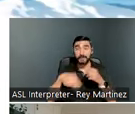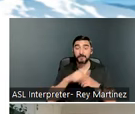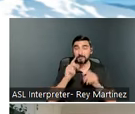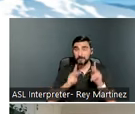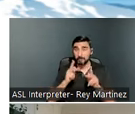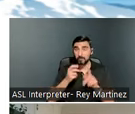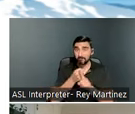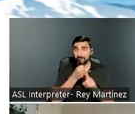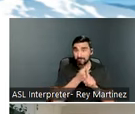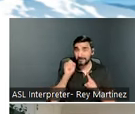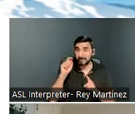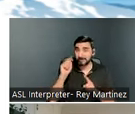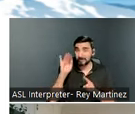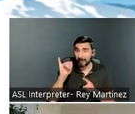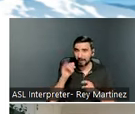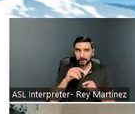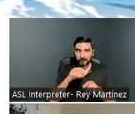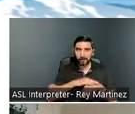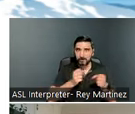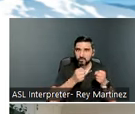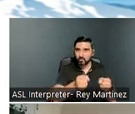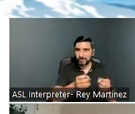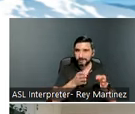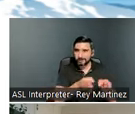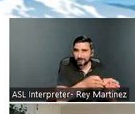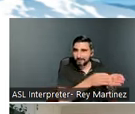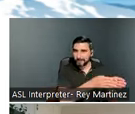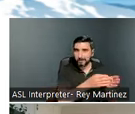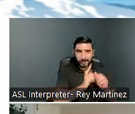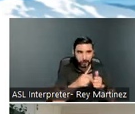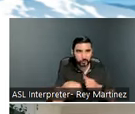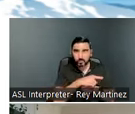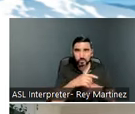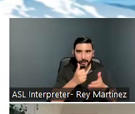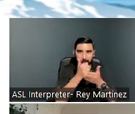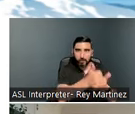we focus on getting them housed and having them remain housed? So permanent supportive